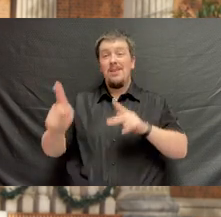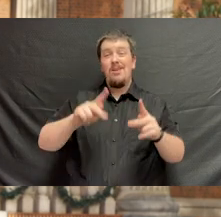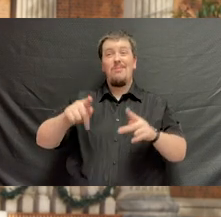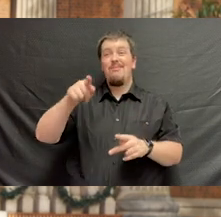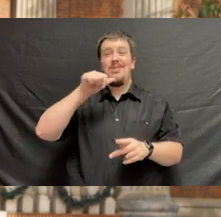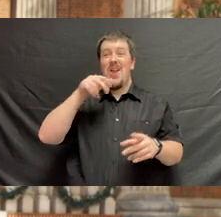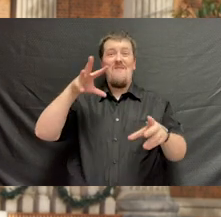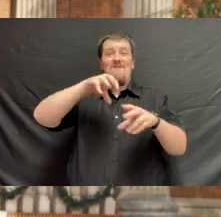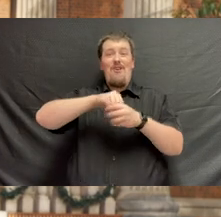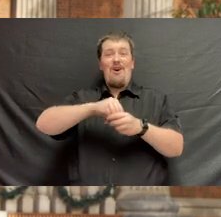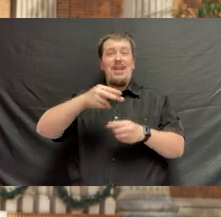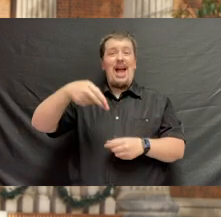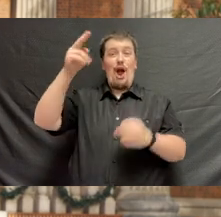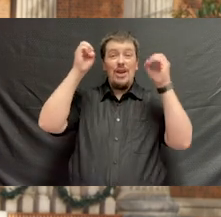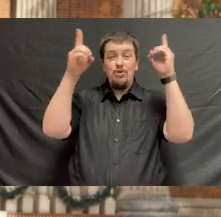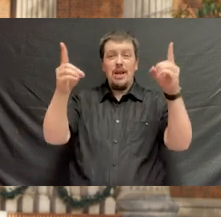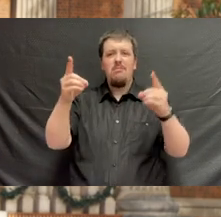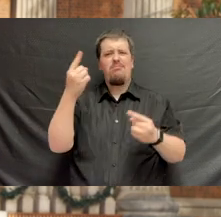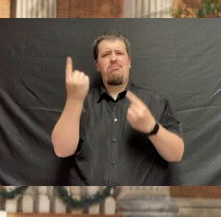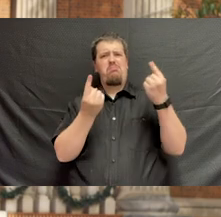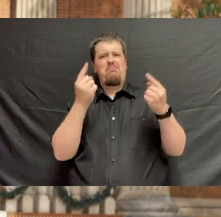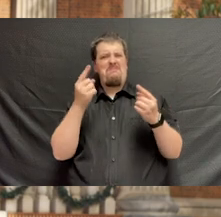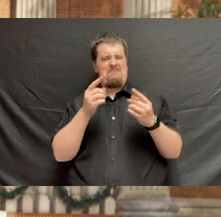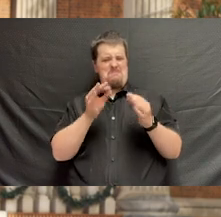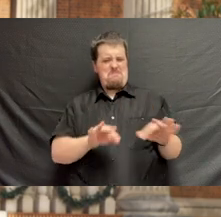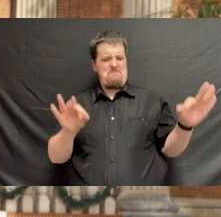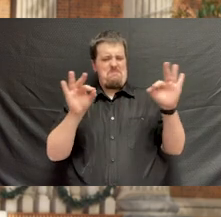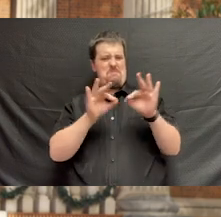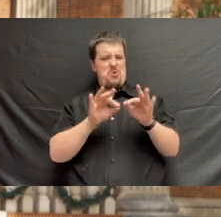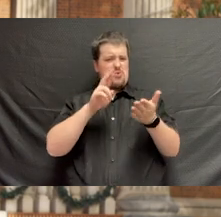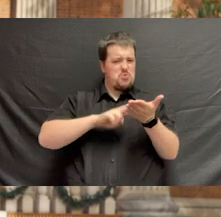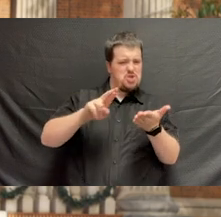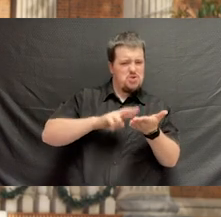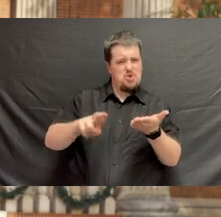People outside higher education may wonder about the value of research and scholarship,